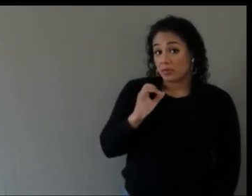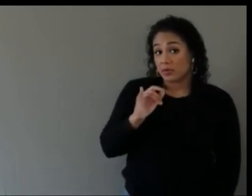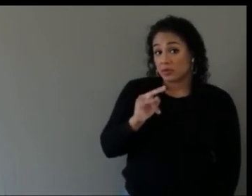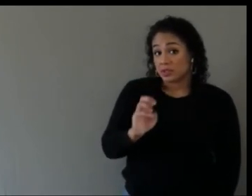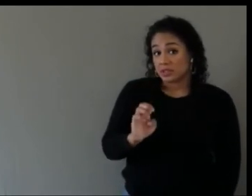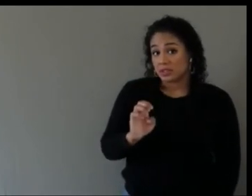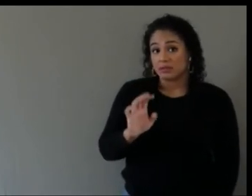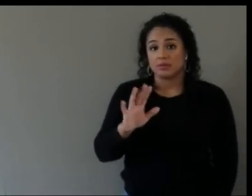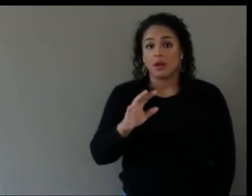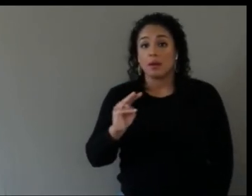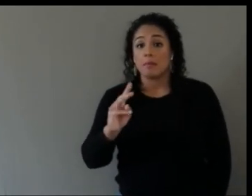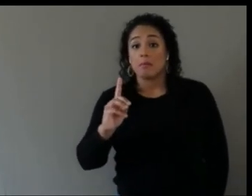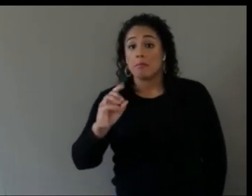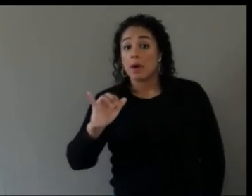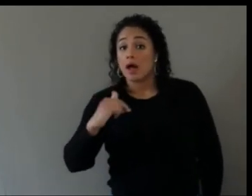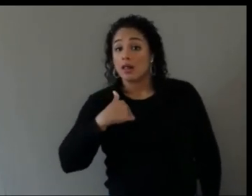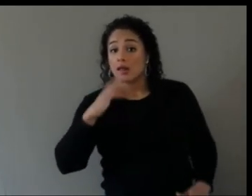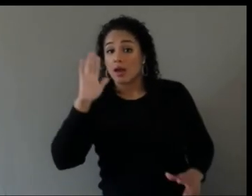Sorry, Molly, go ahead.